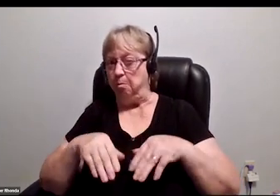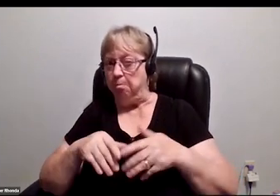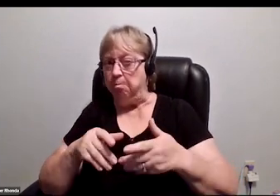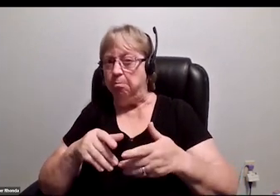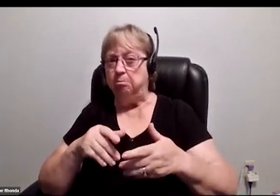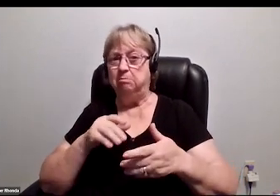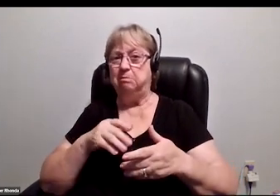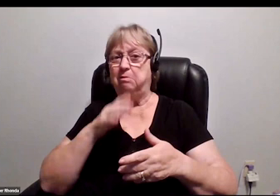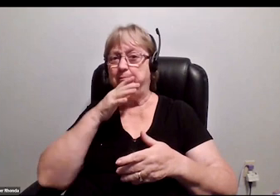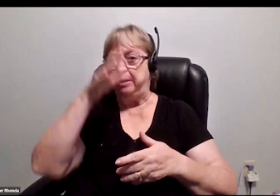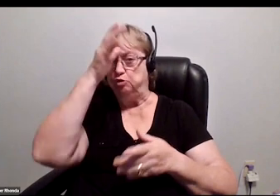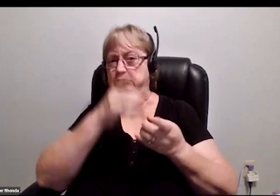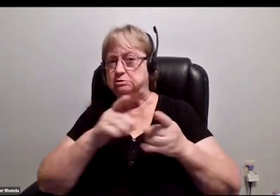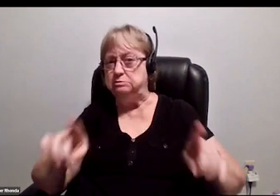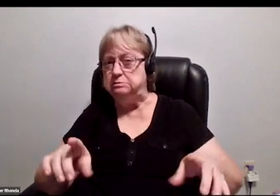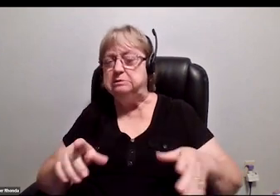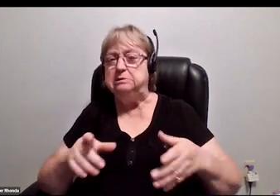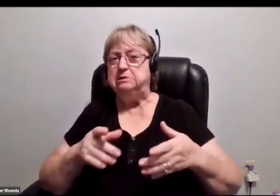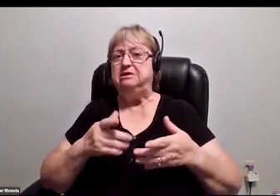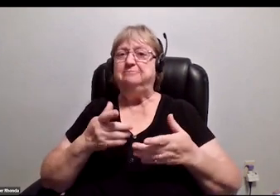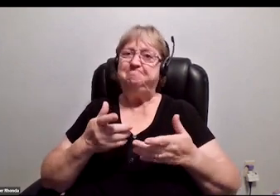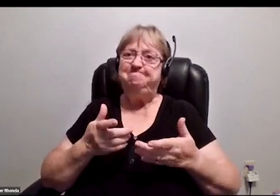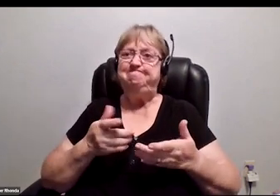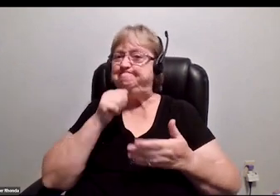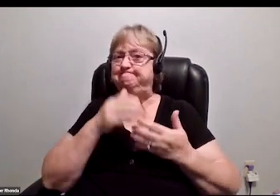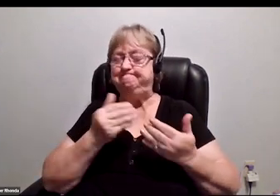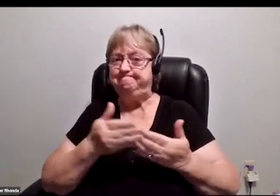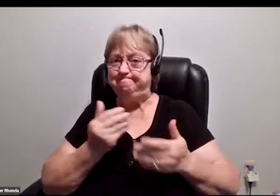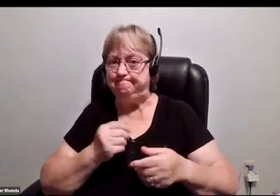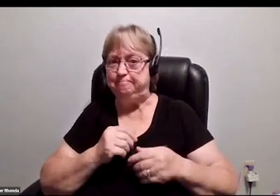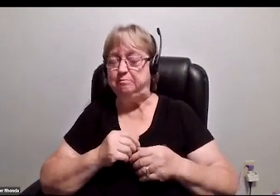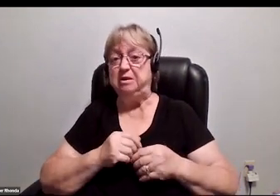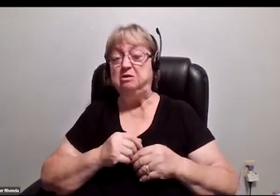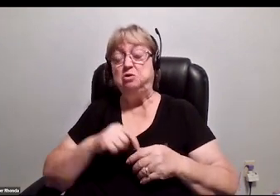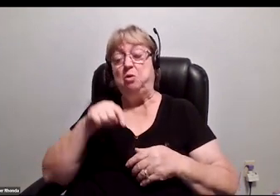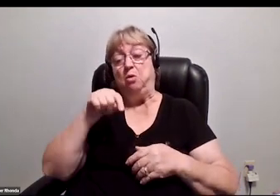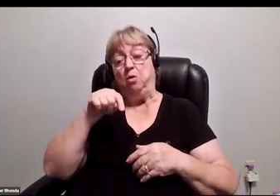This is a discussion of how we advocate